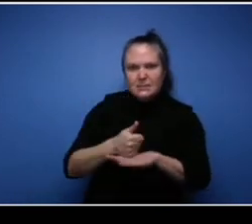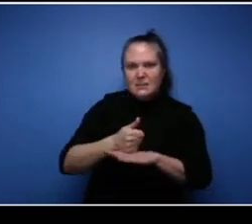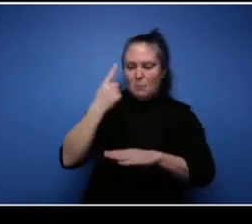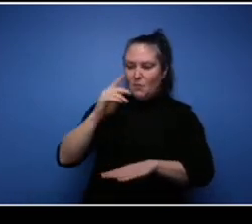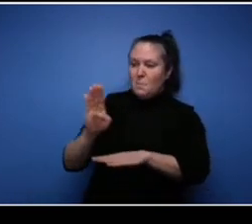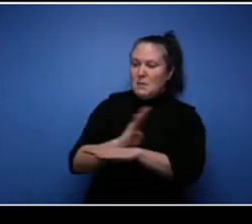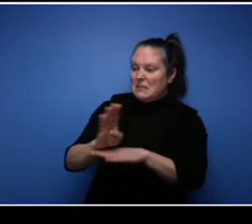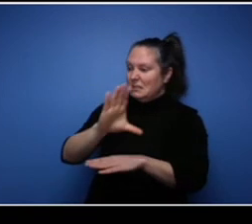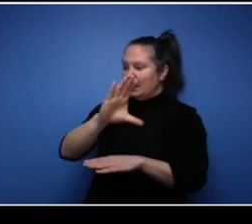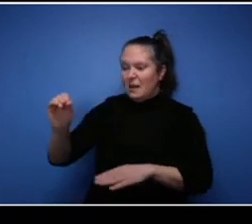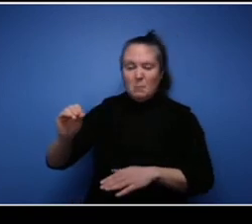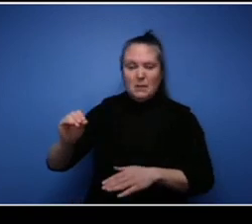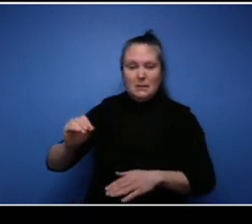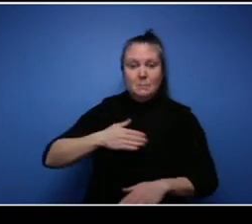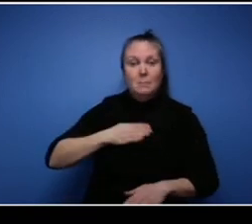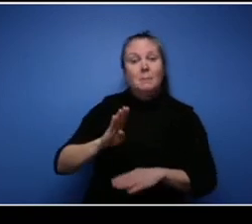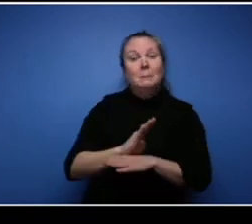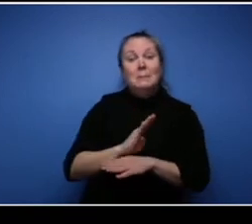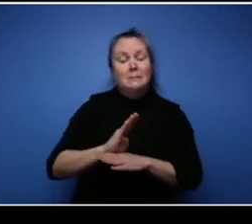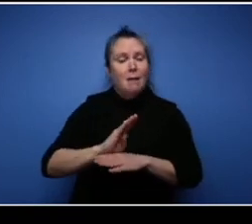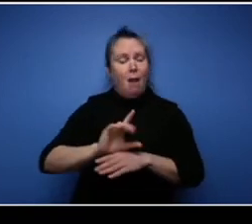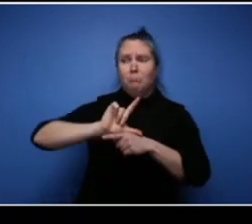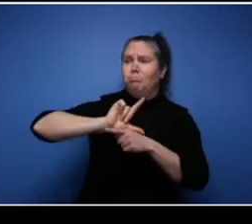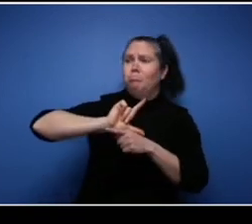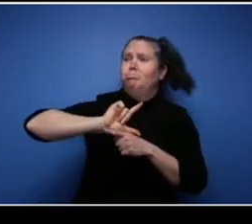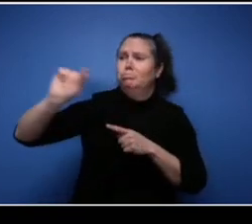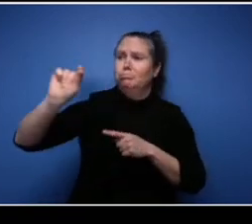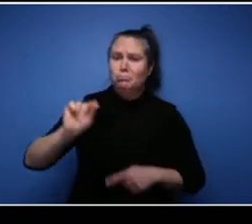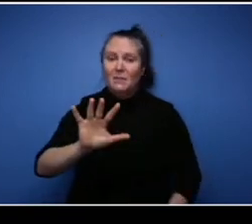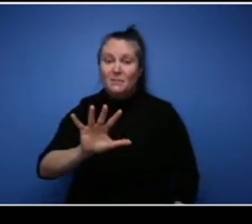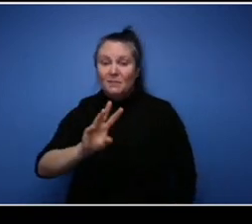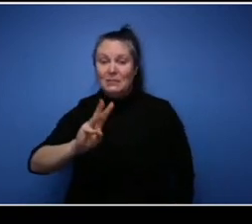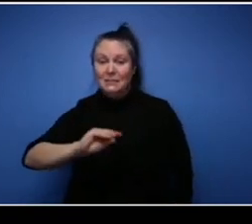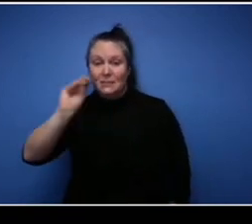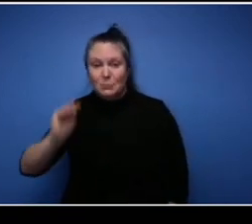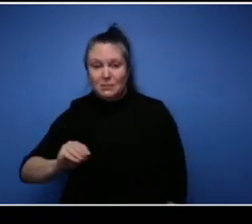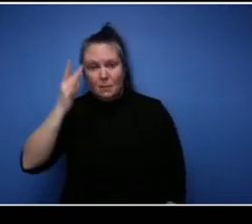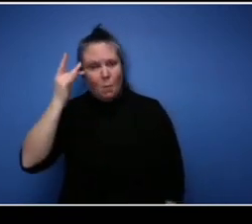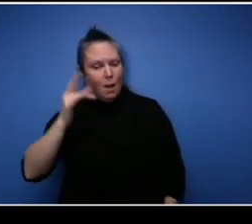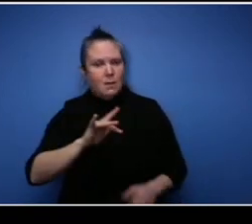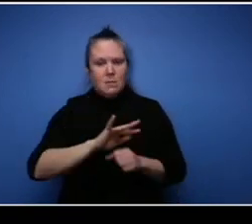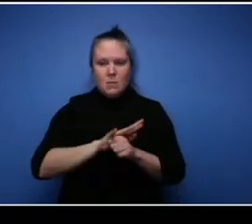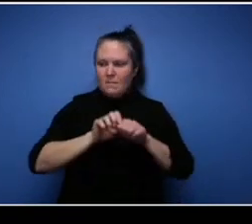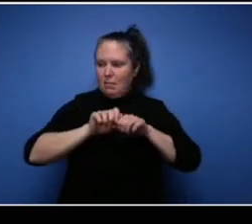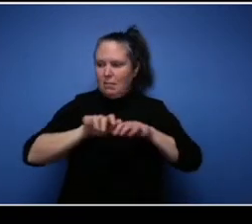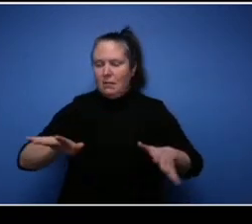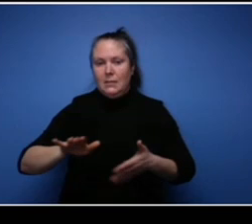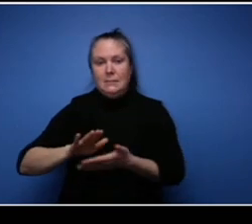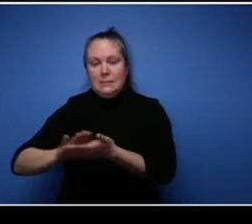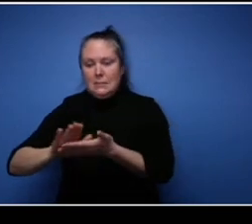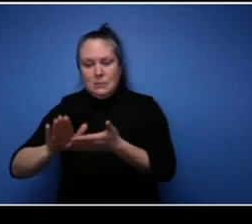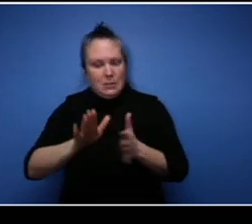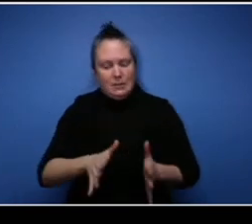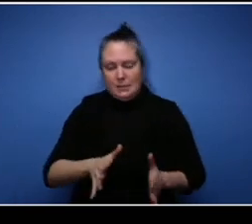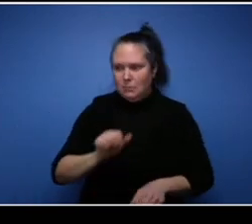It went up 56% because of the pandemic, my cleaners were overly employed. It was, I'm